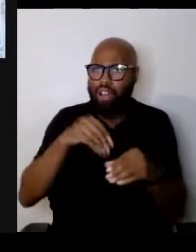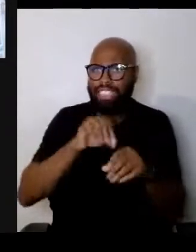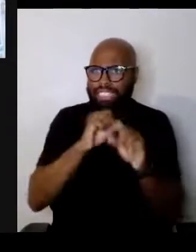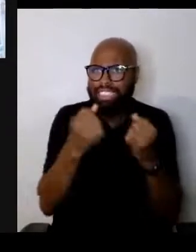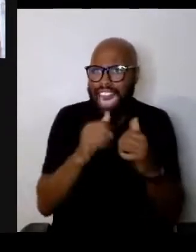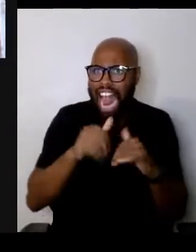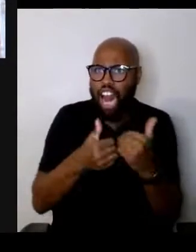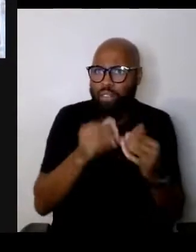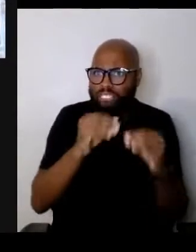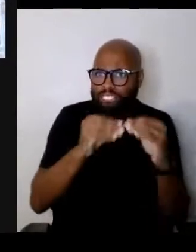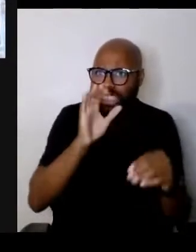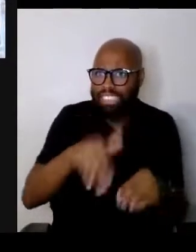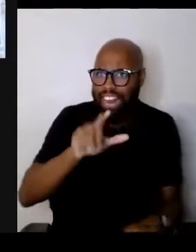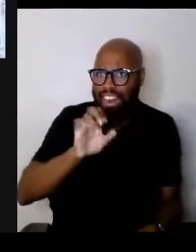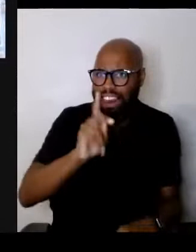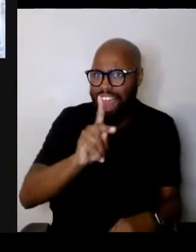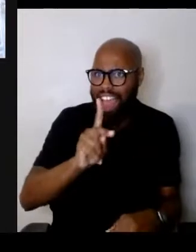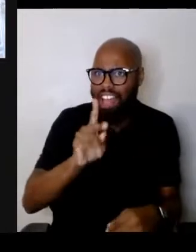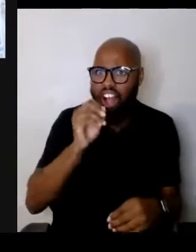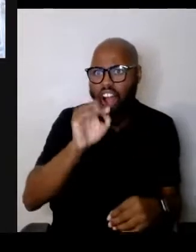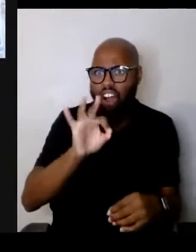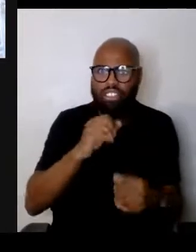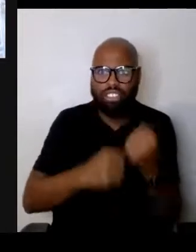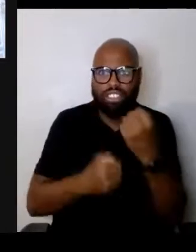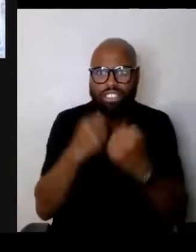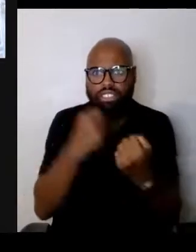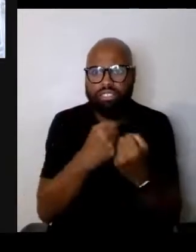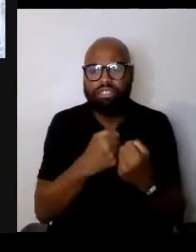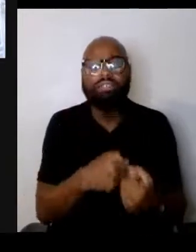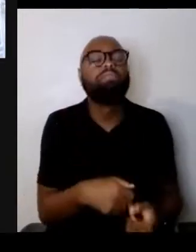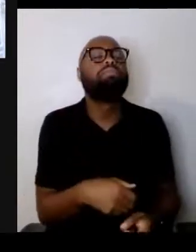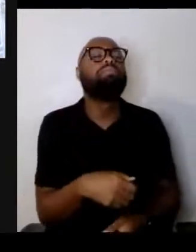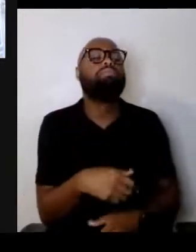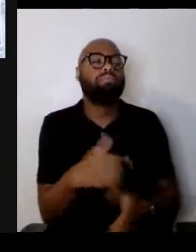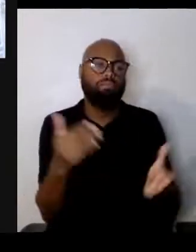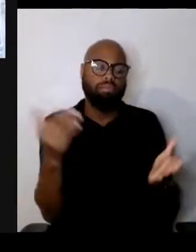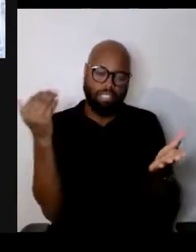Well again, I think colleges and high schools